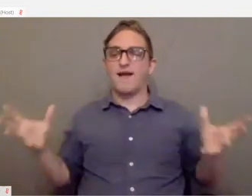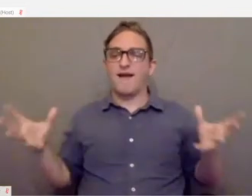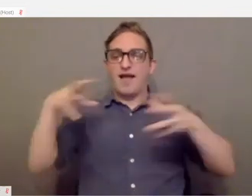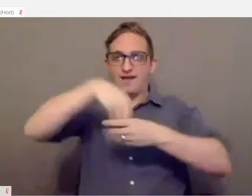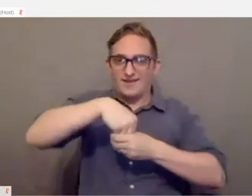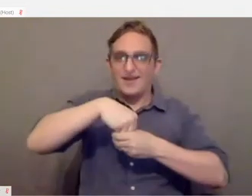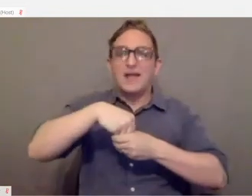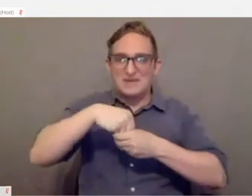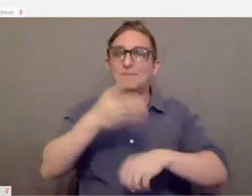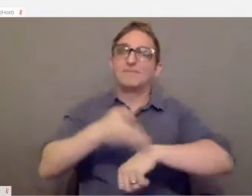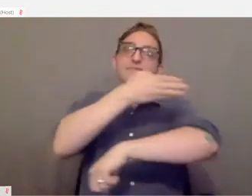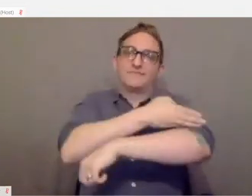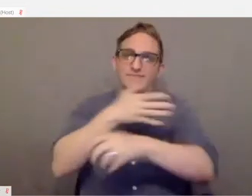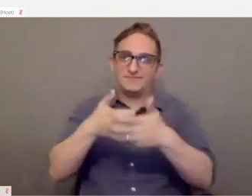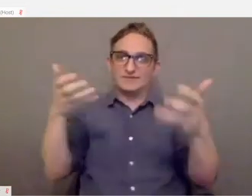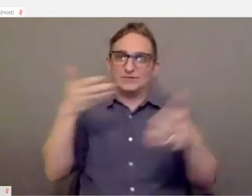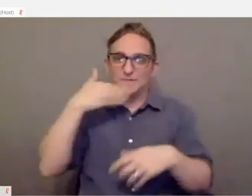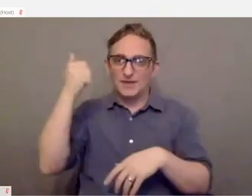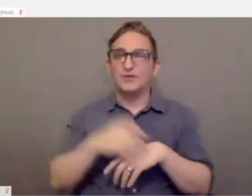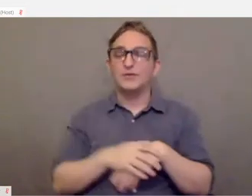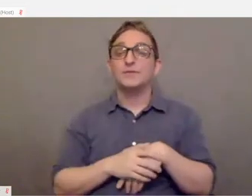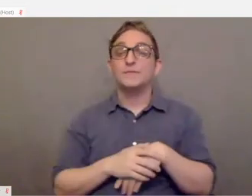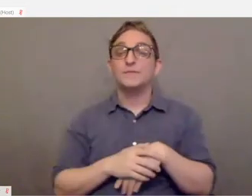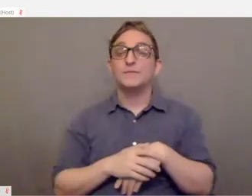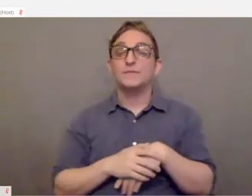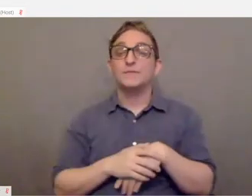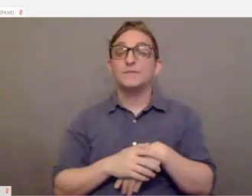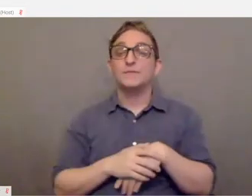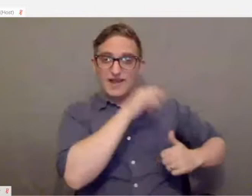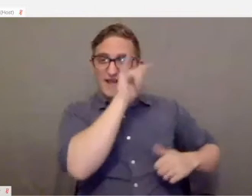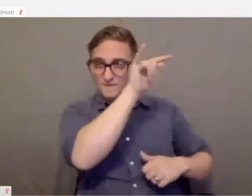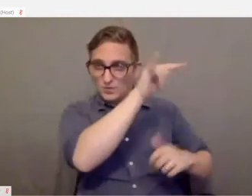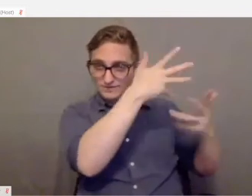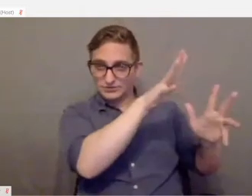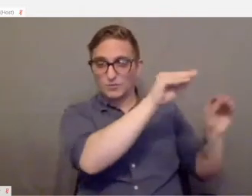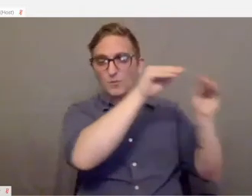So I took that expertise and once I retired from the air force and moved to Georgia, I